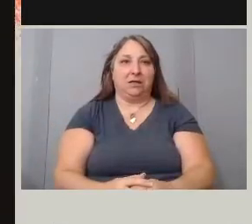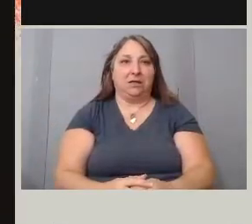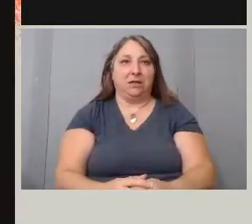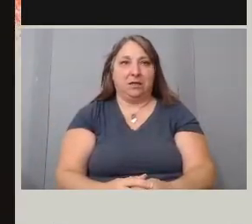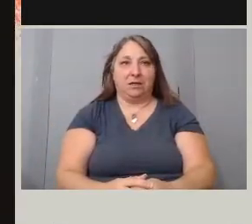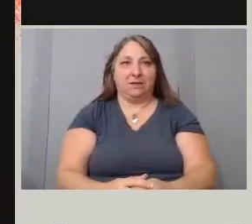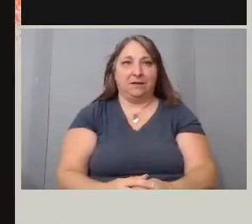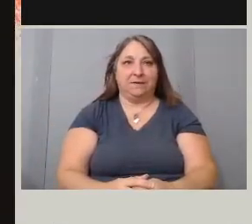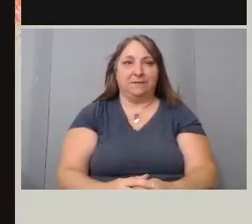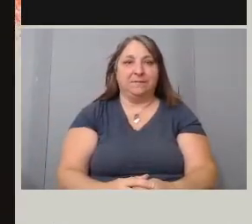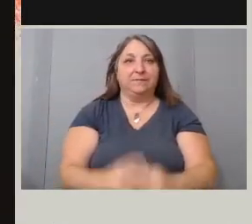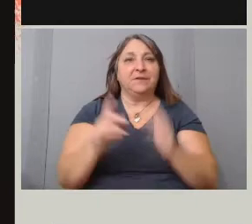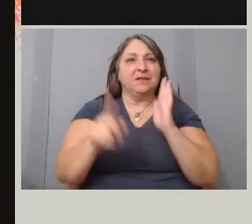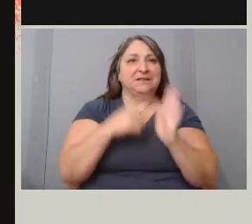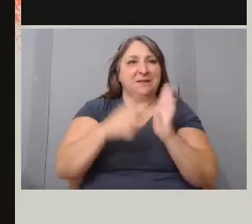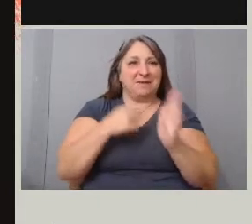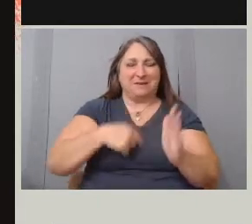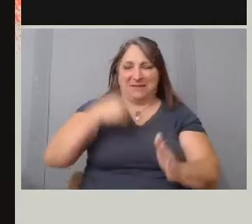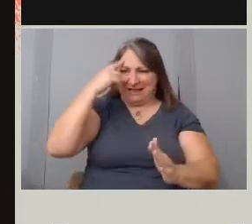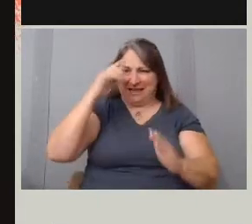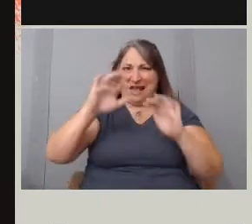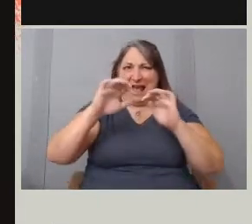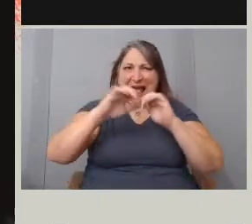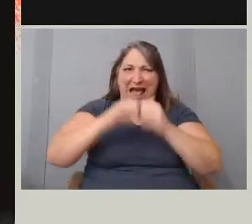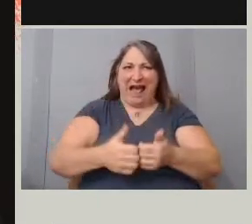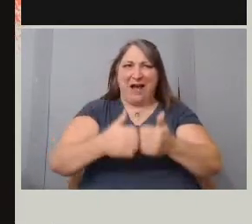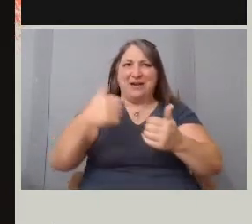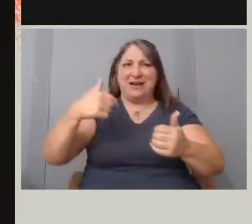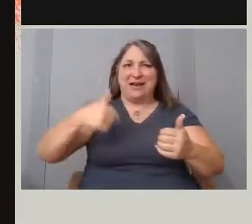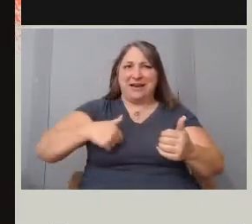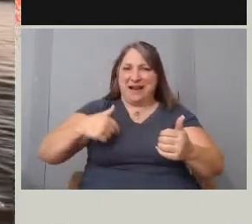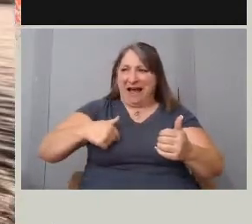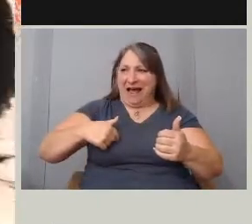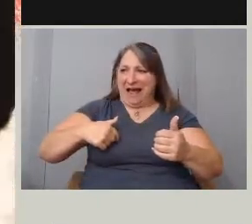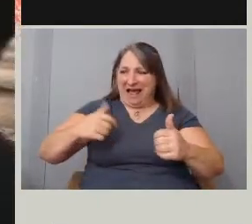[Ty] Sometimes I think, how did I get this far and she's not here?